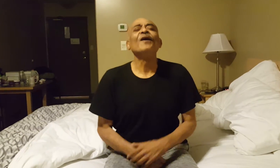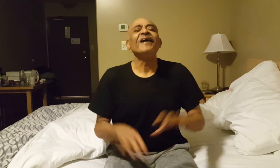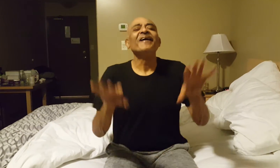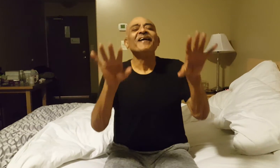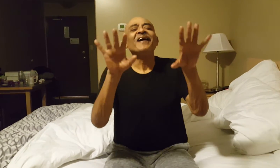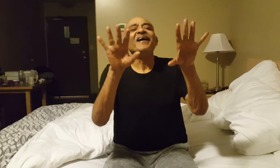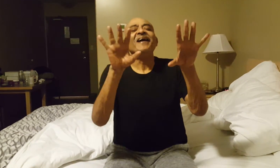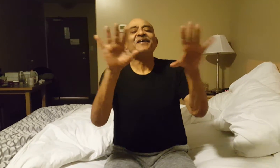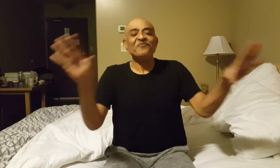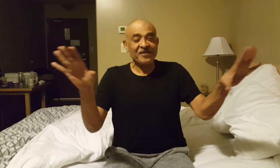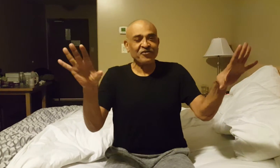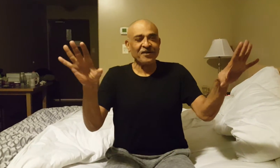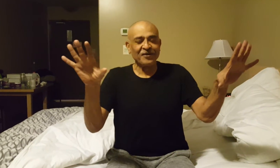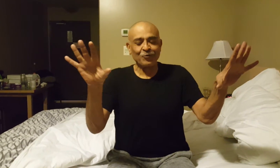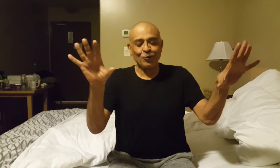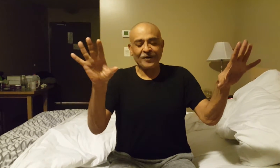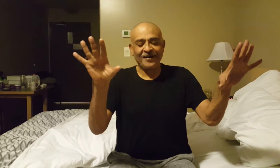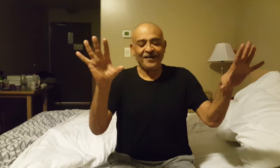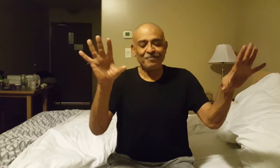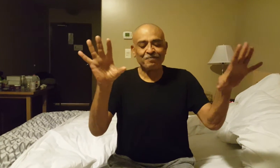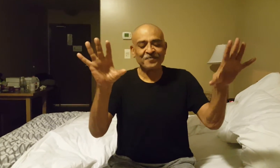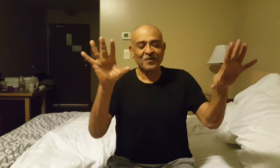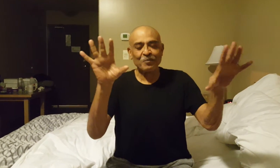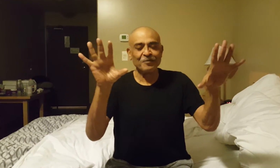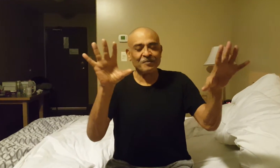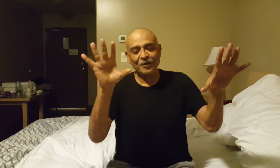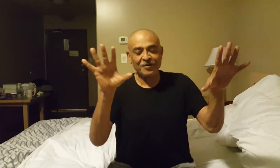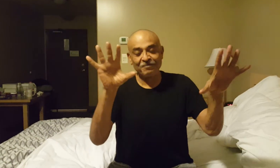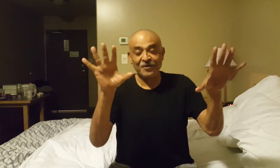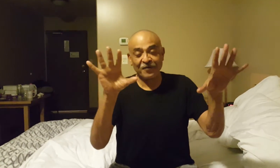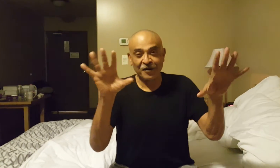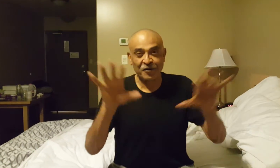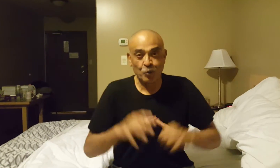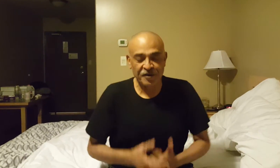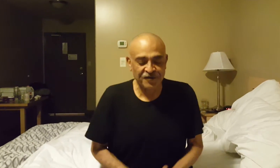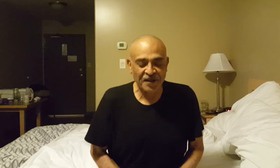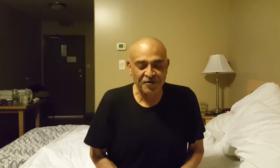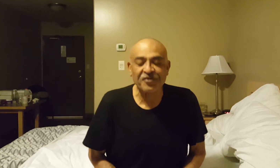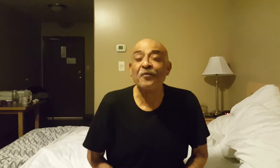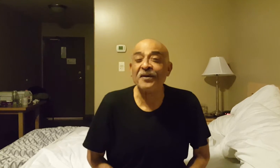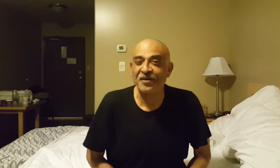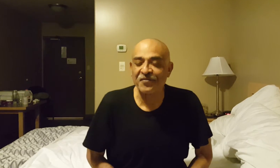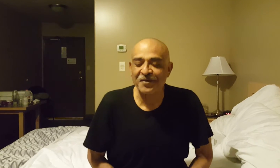okay I am venturing into some difficult, dubious territory for myself here